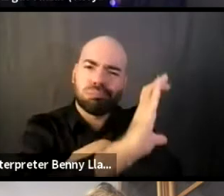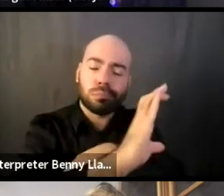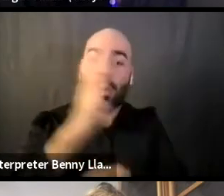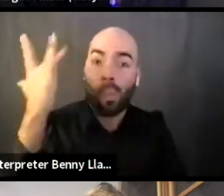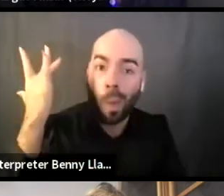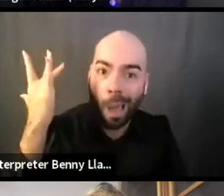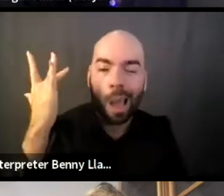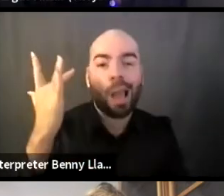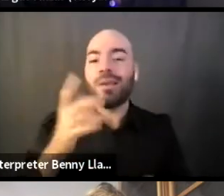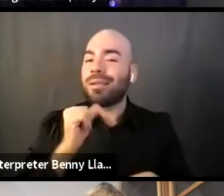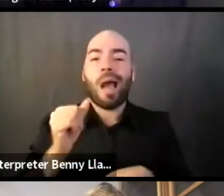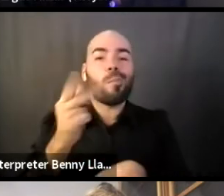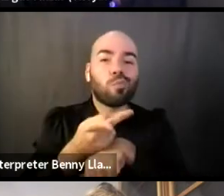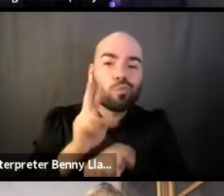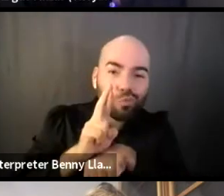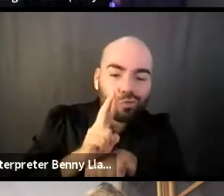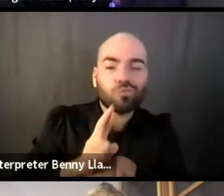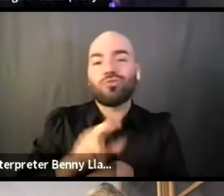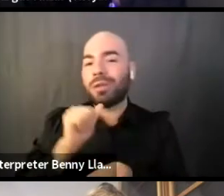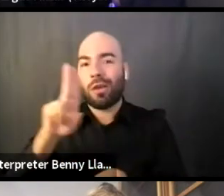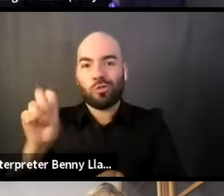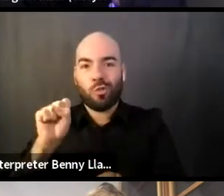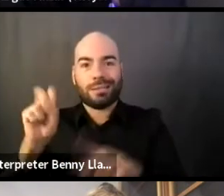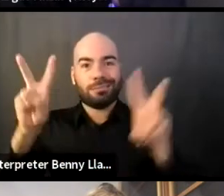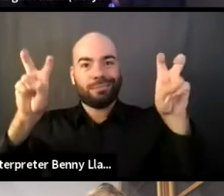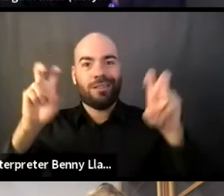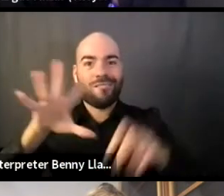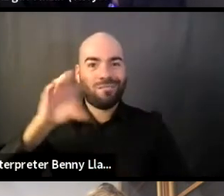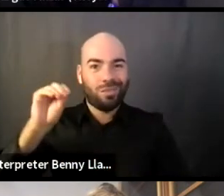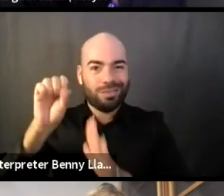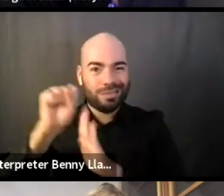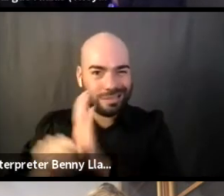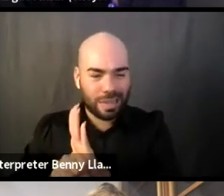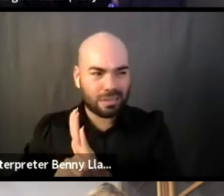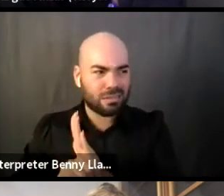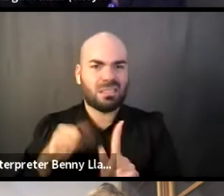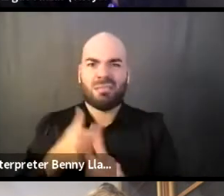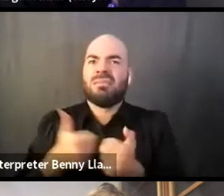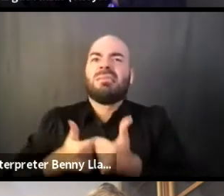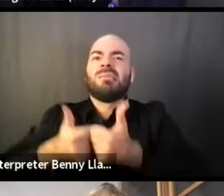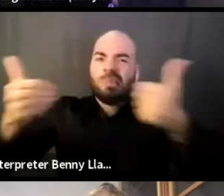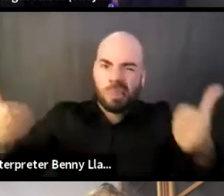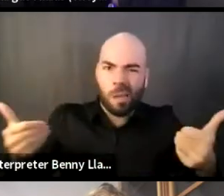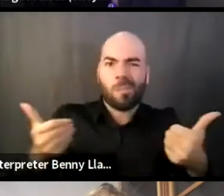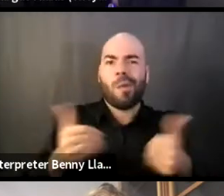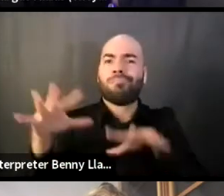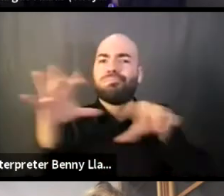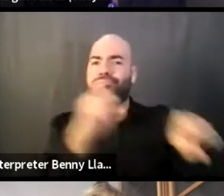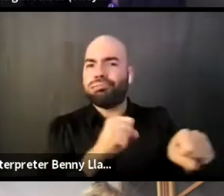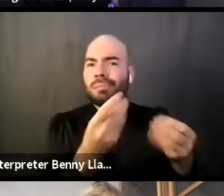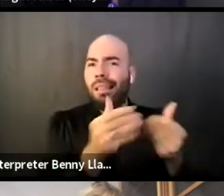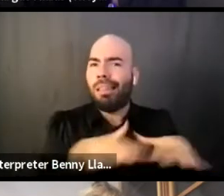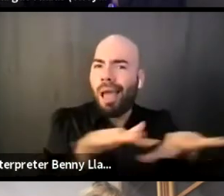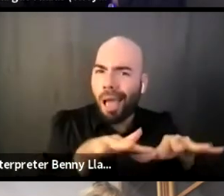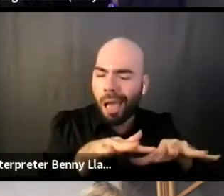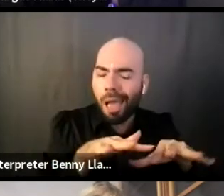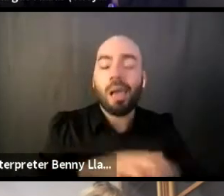for grants than we'd like, and so I could imagine that if we ran into the situation where an organization